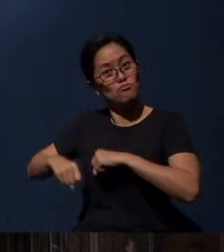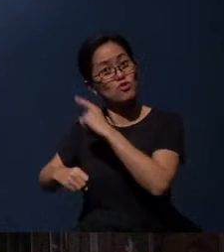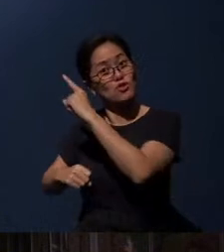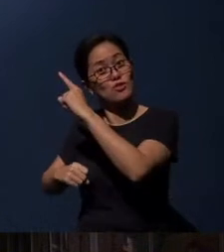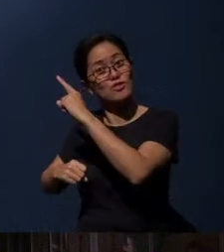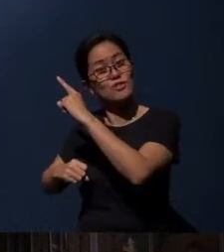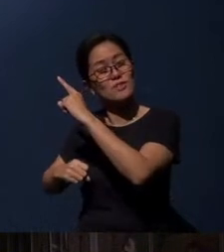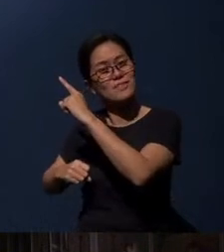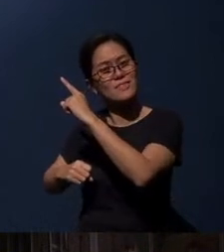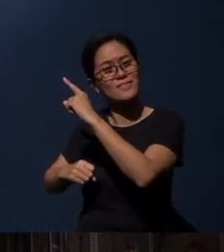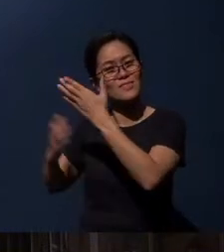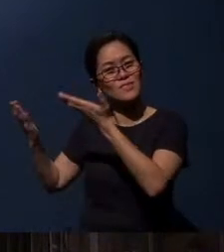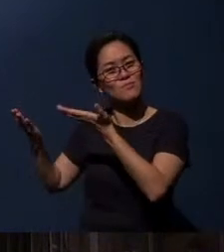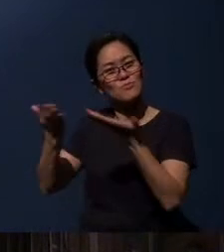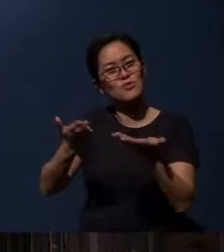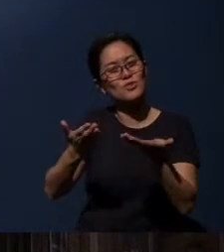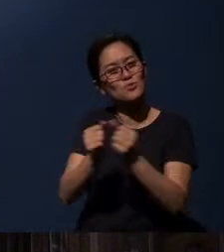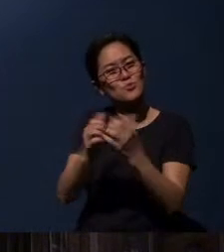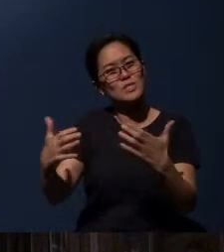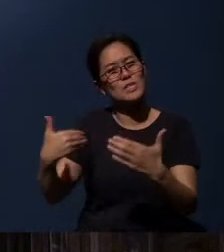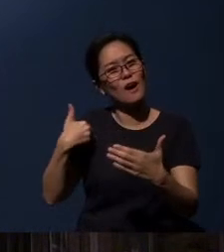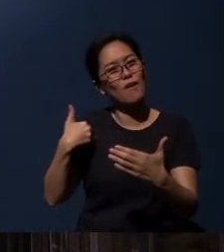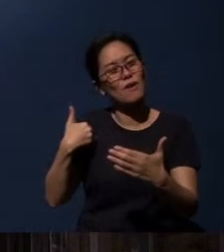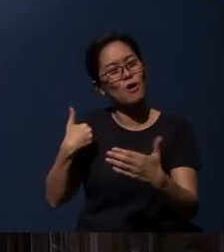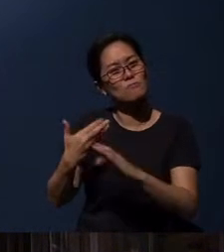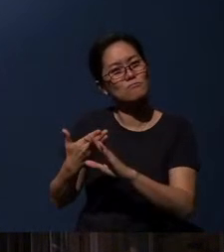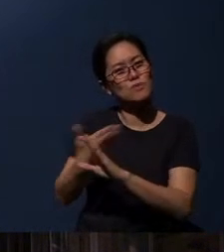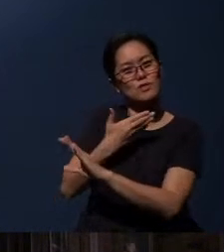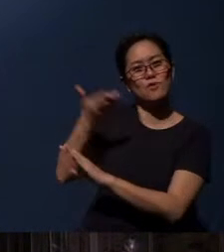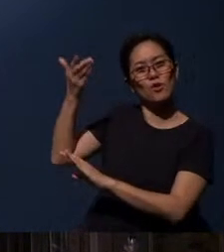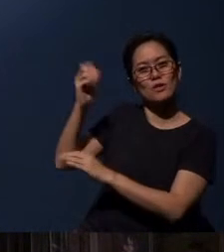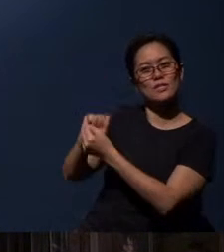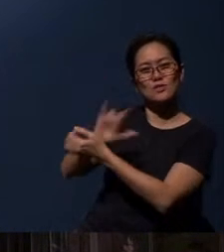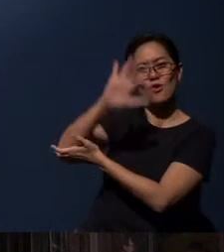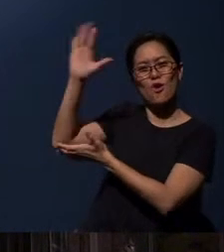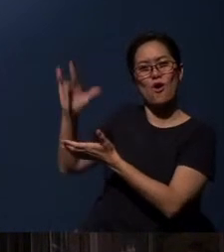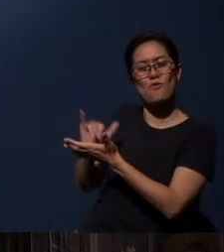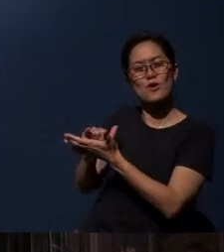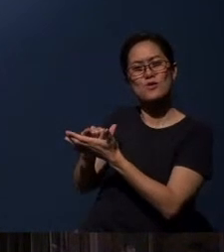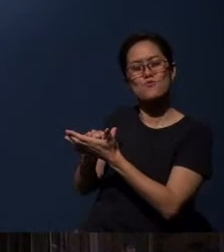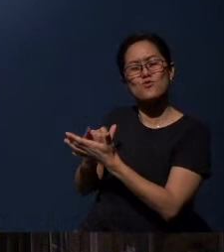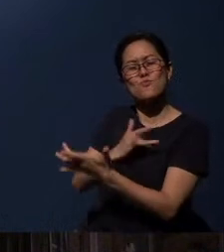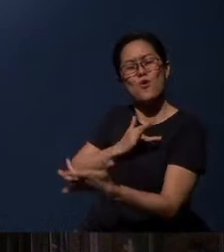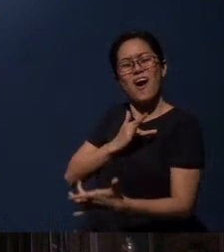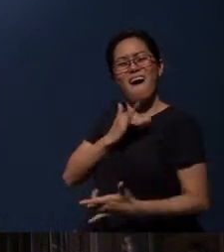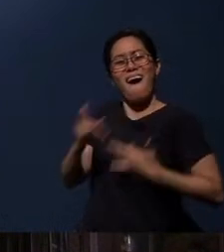and to present you faultless before the presence of His glory with exceeding joy,